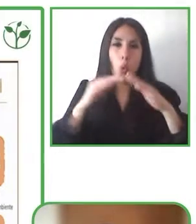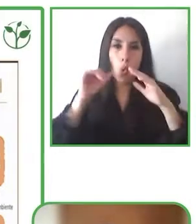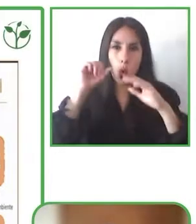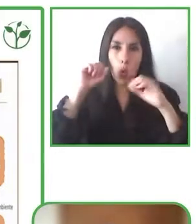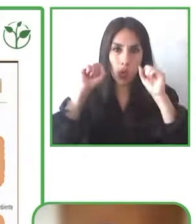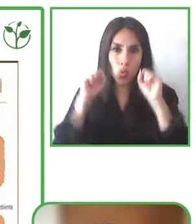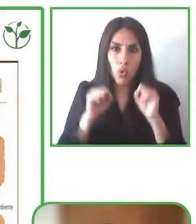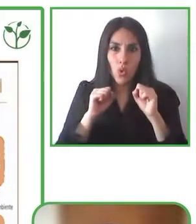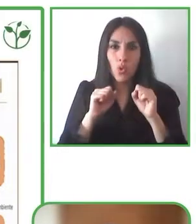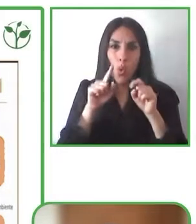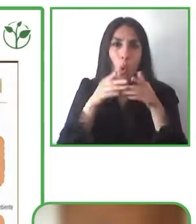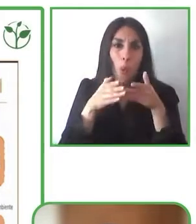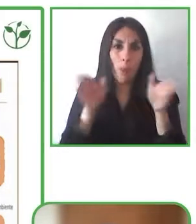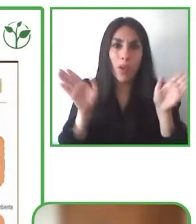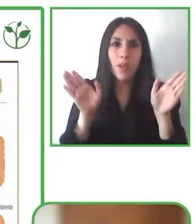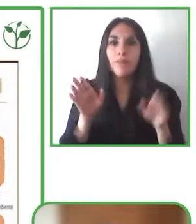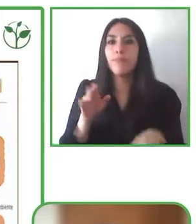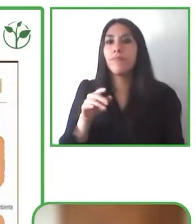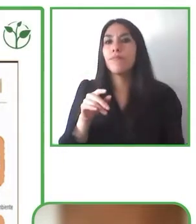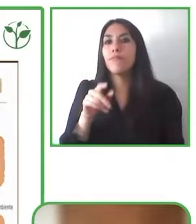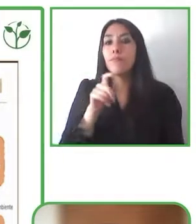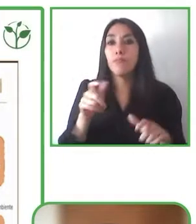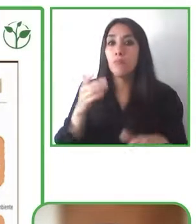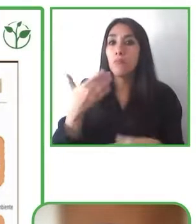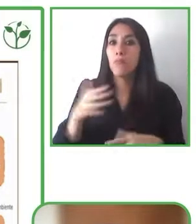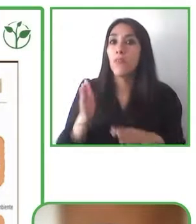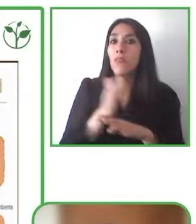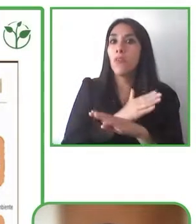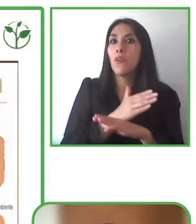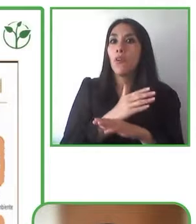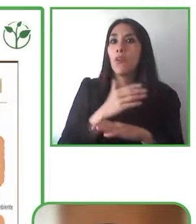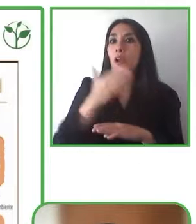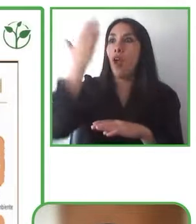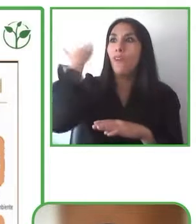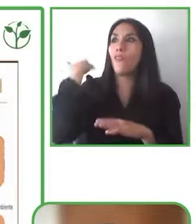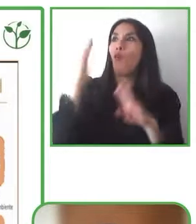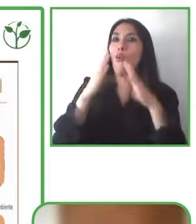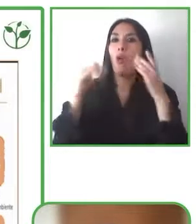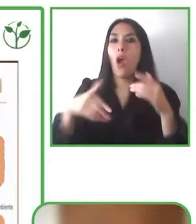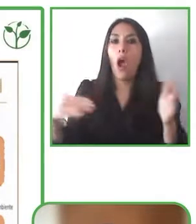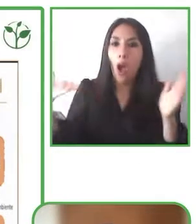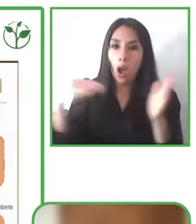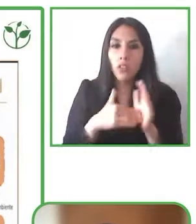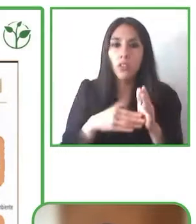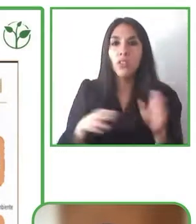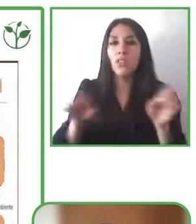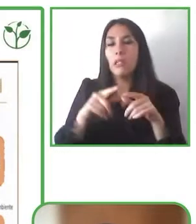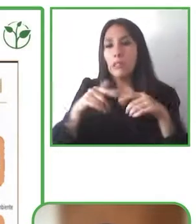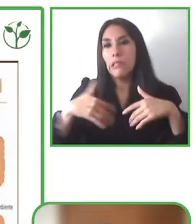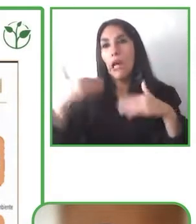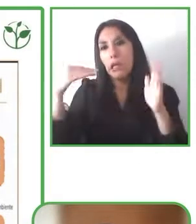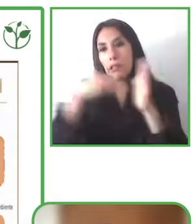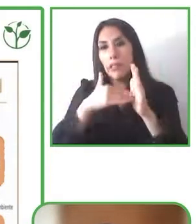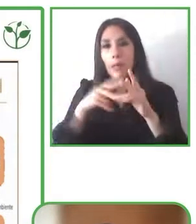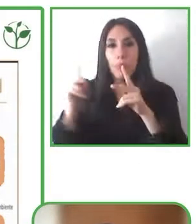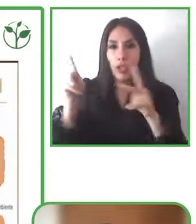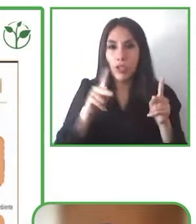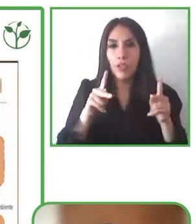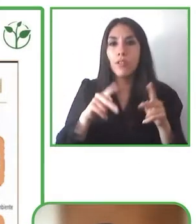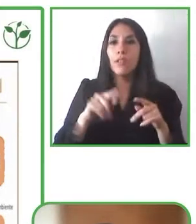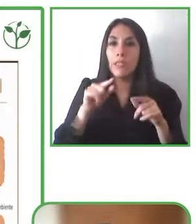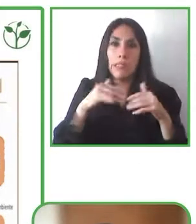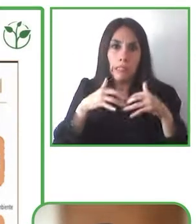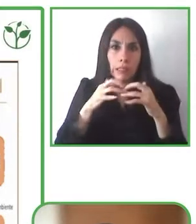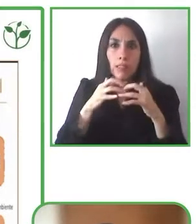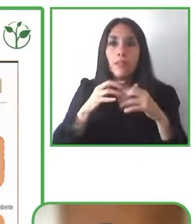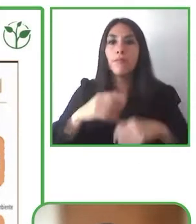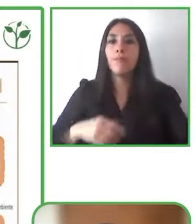that again and we are expecting to be stronger and to have a better integration